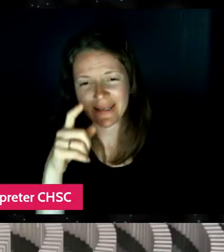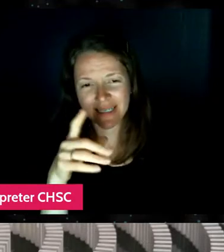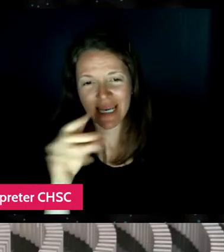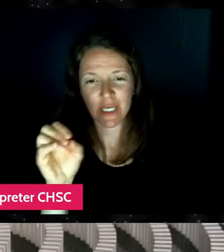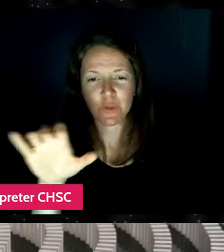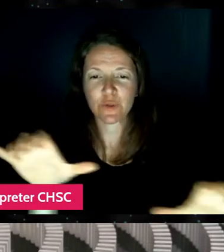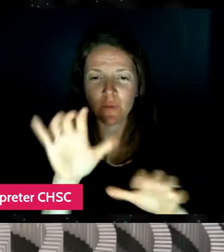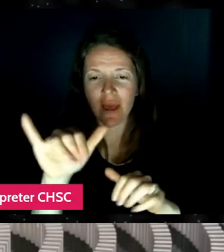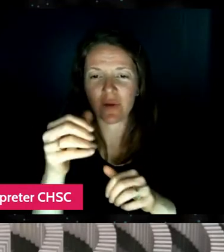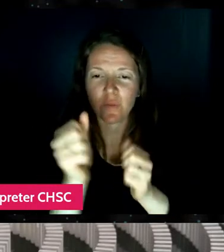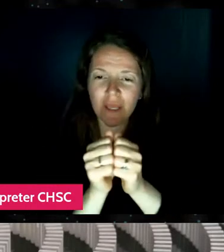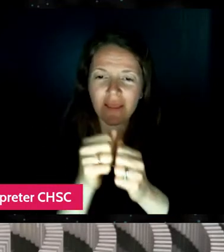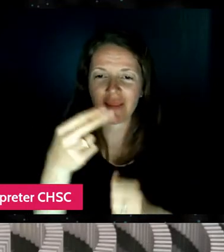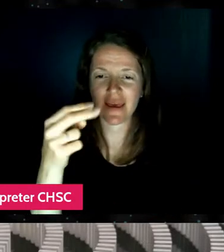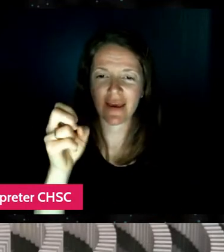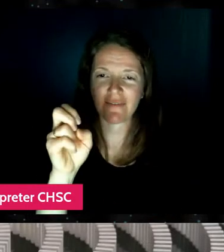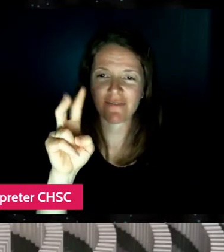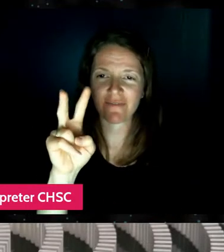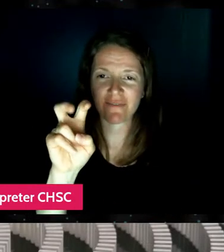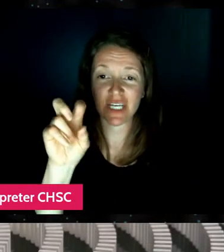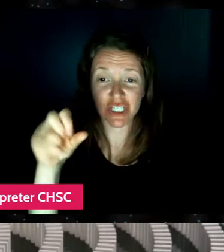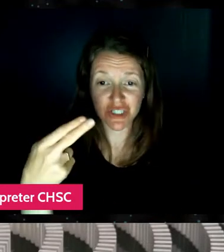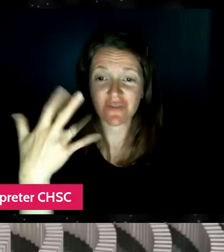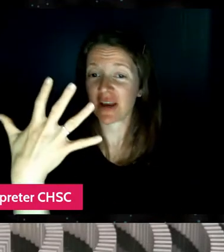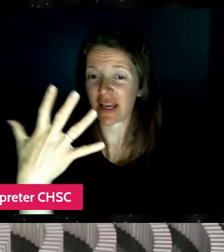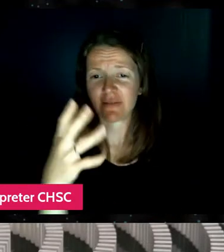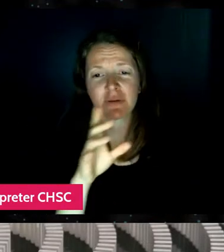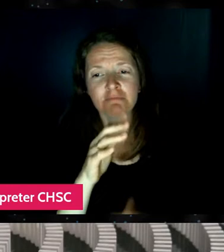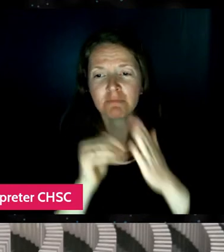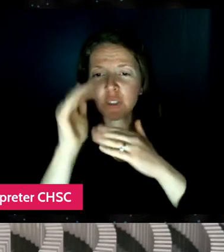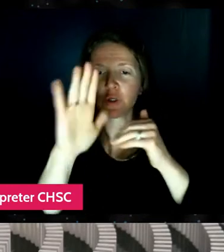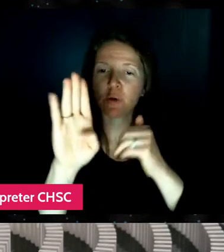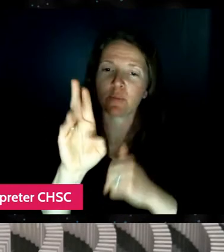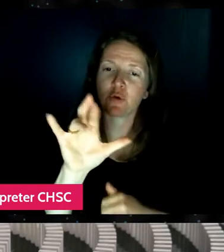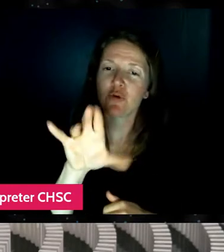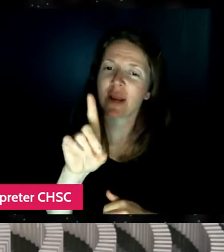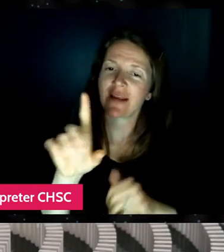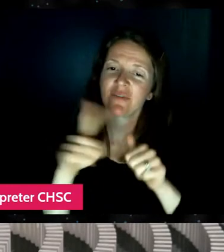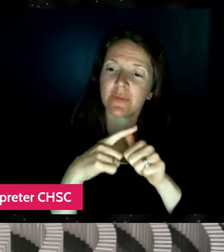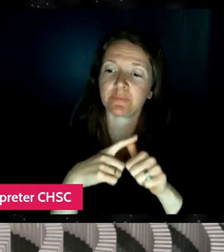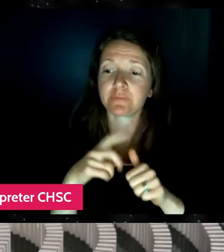and building that brand first it's really important. Well, let's take a question.